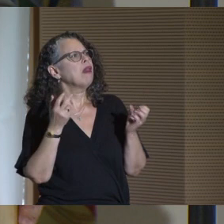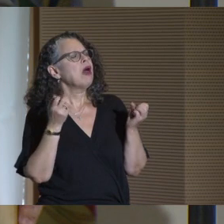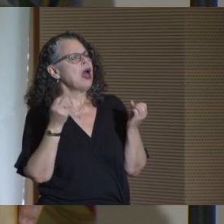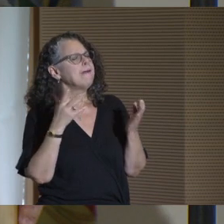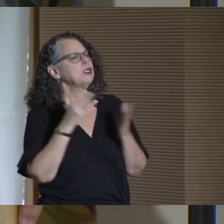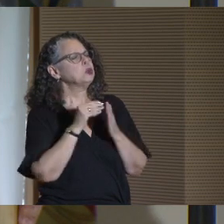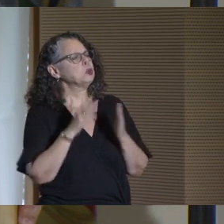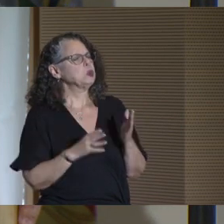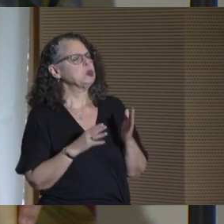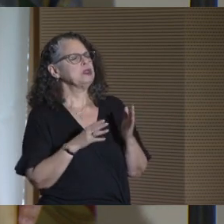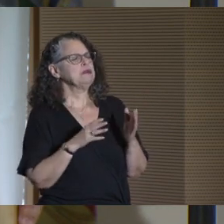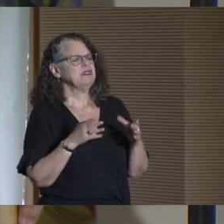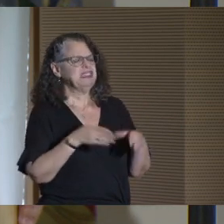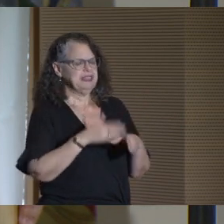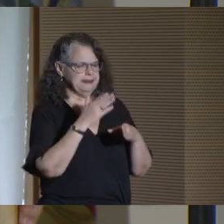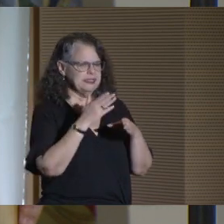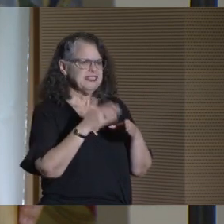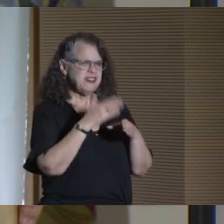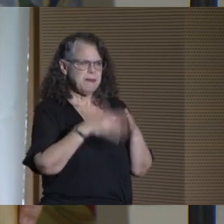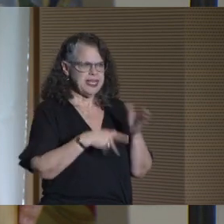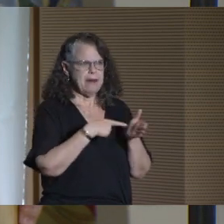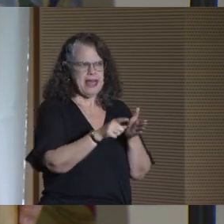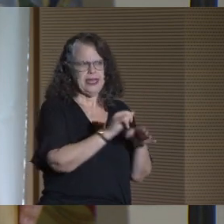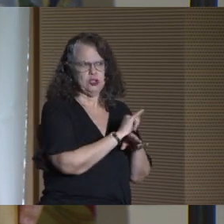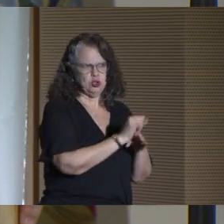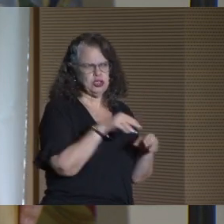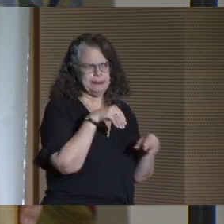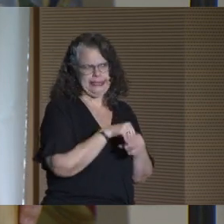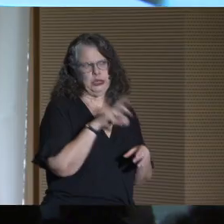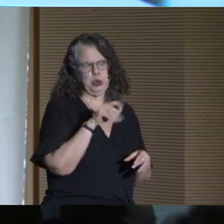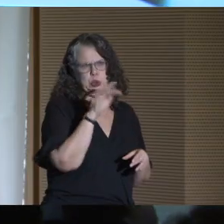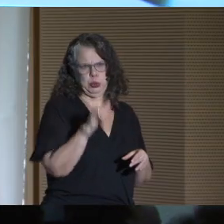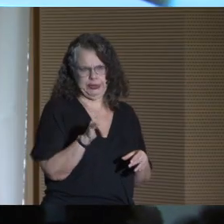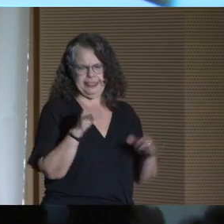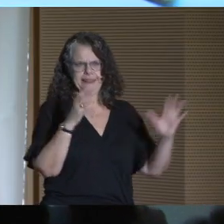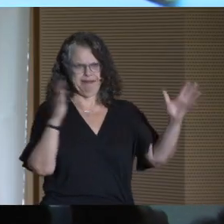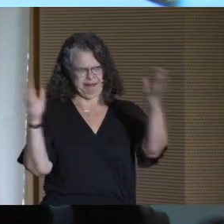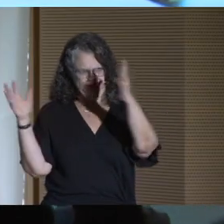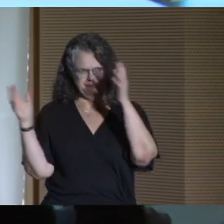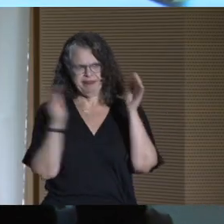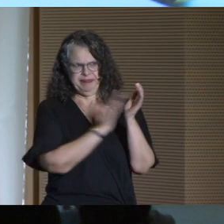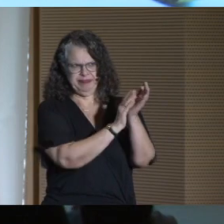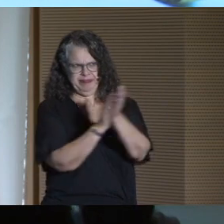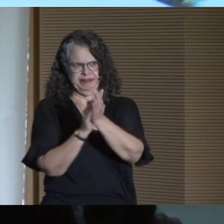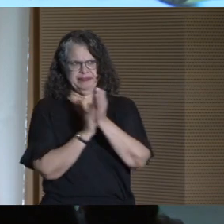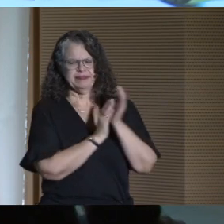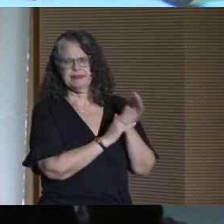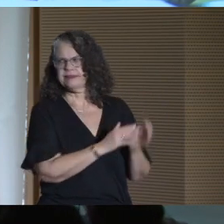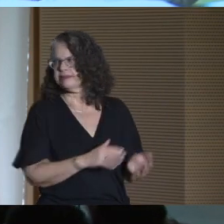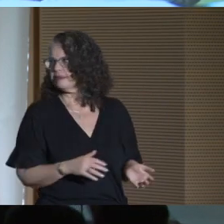who complete paid internships at CUNY. Yes.